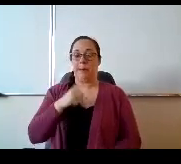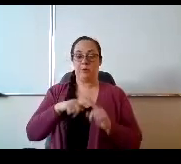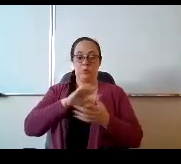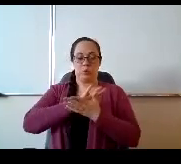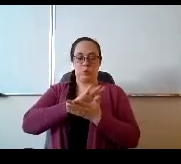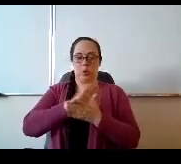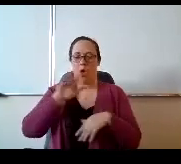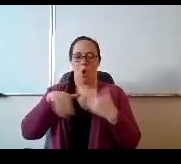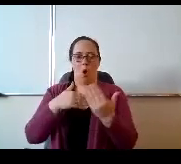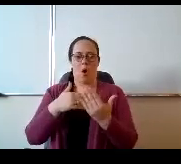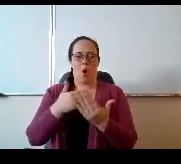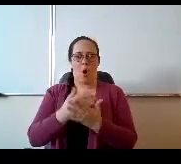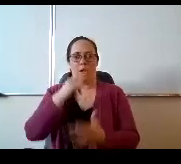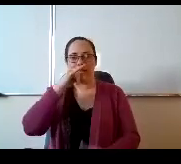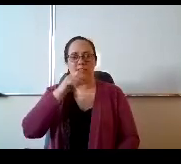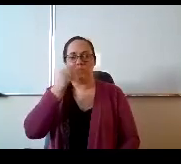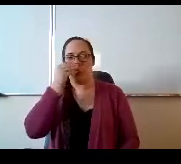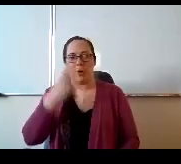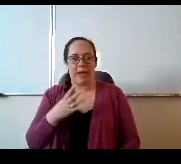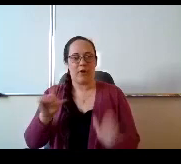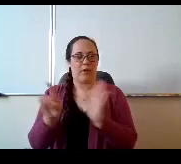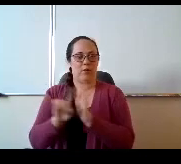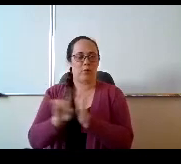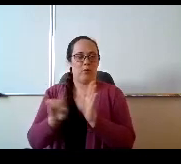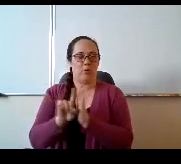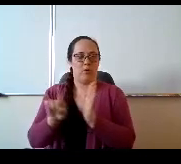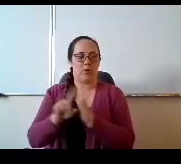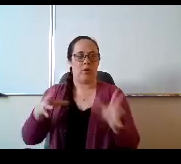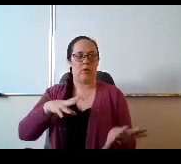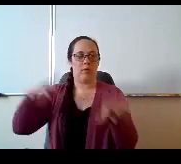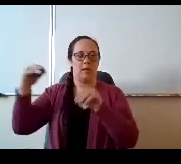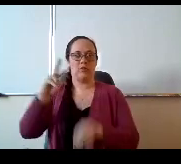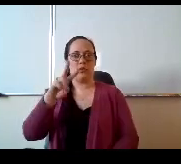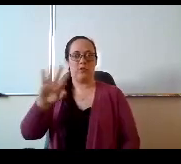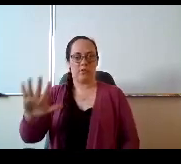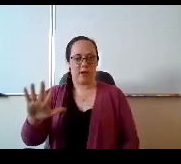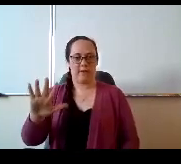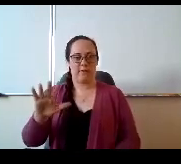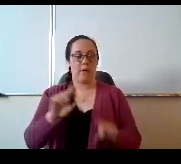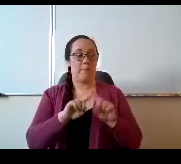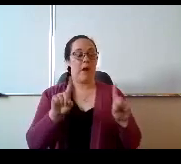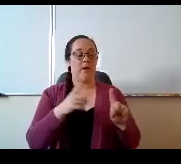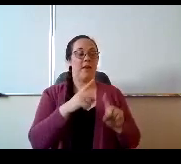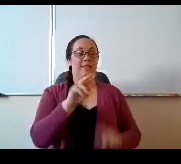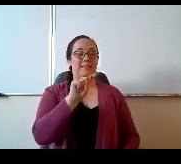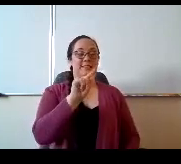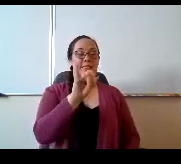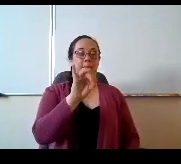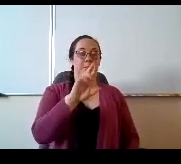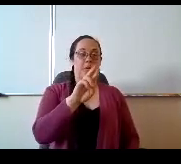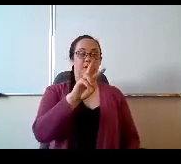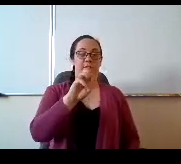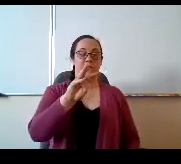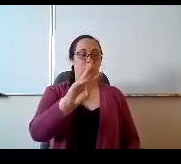all kids don't care that the Bell rings at 2:45. Here's my problem at Timberview is I have more kids who want to stay at